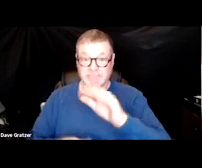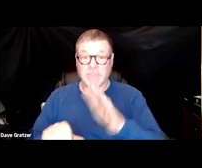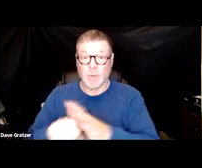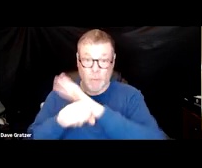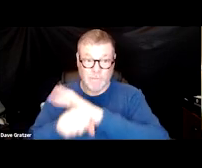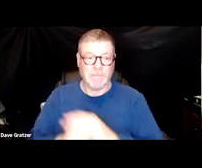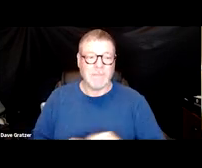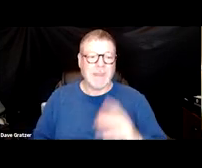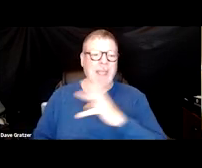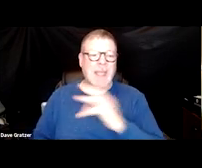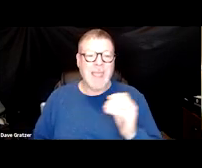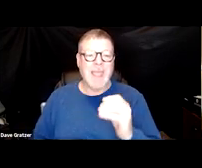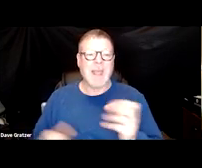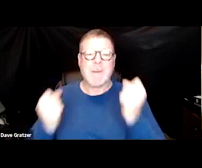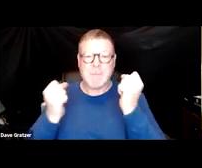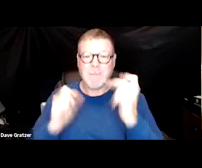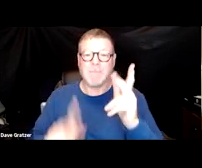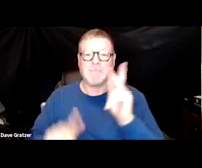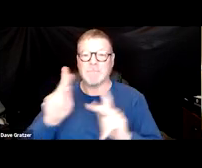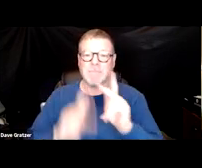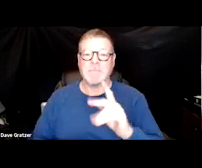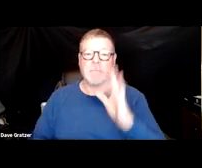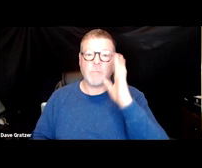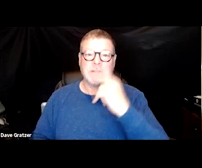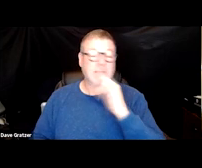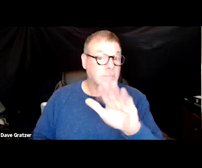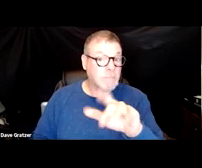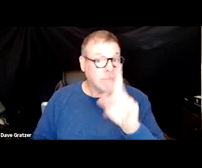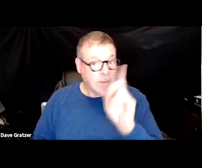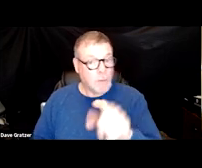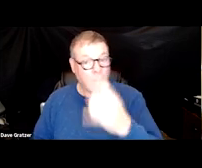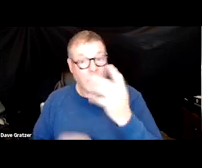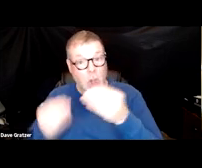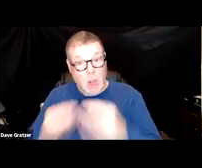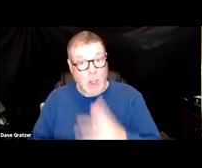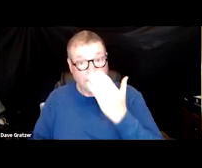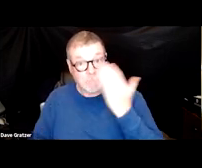a lot of healthcare agencies would ask an individual, have you lost your sense of smell?